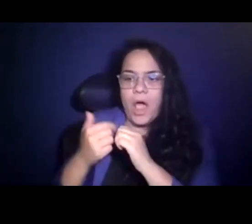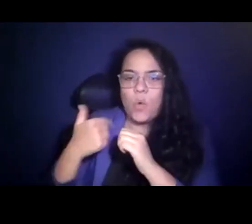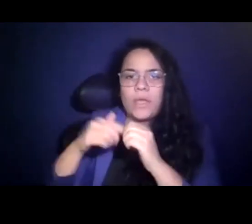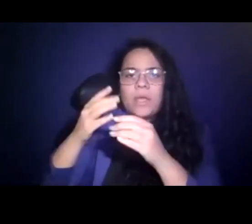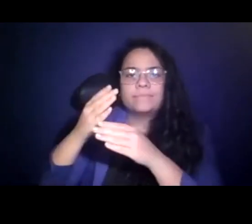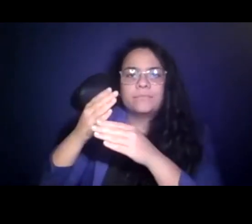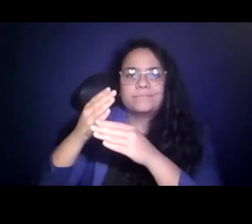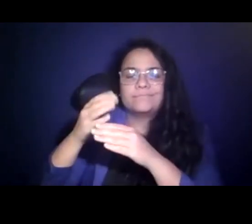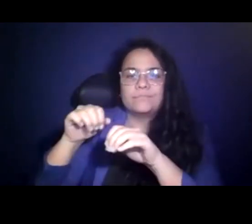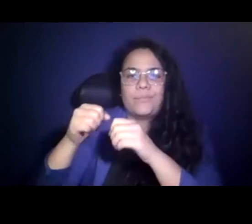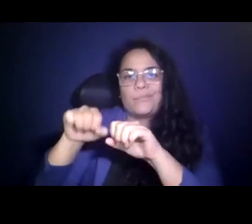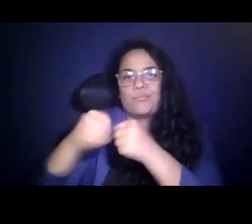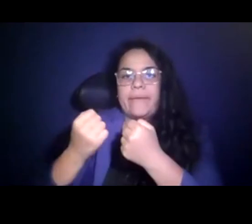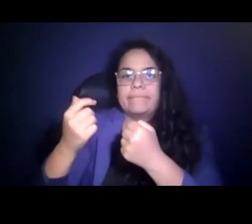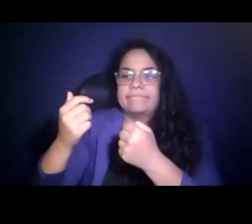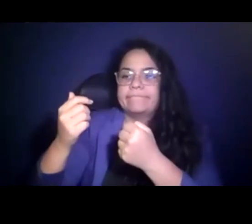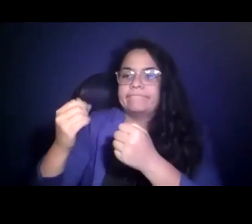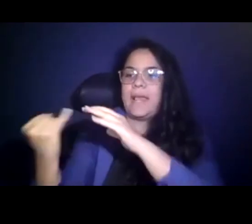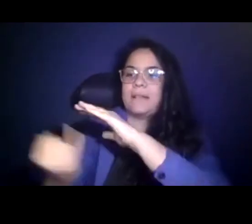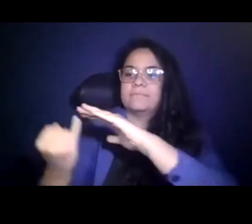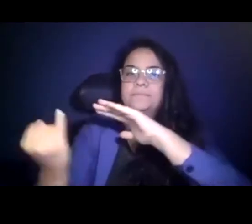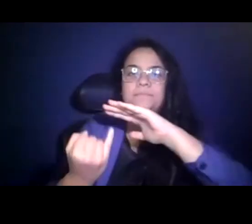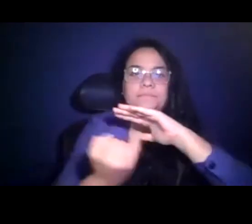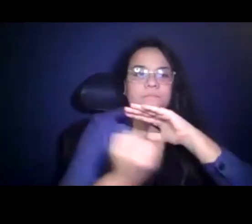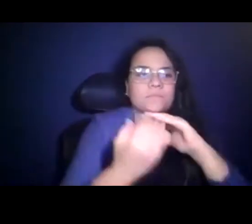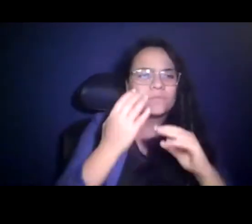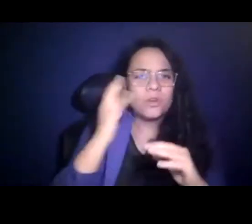15:21:59 Public transit is that one thing that connects everything, right? 15:22:02 It's the glue.